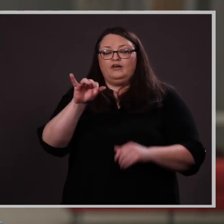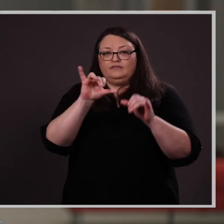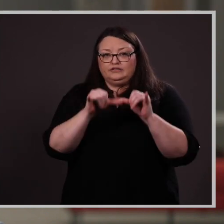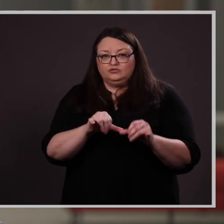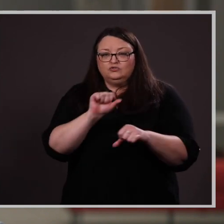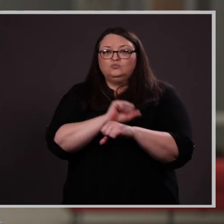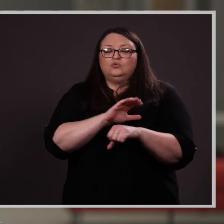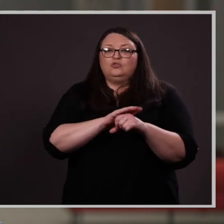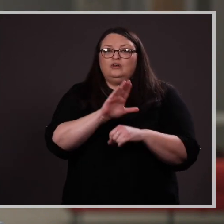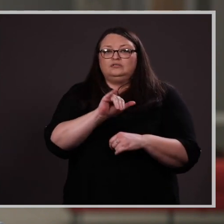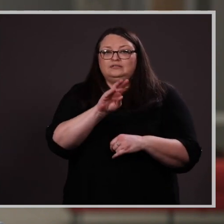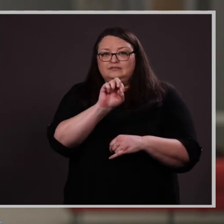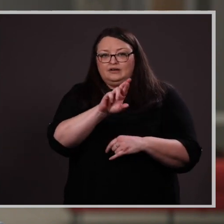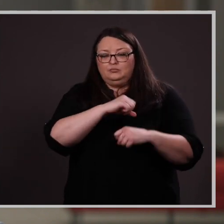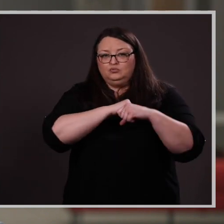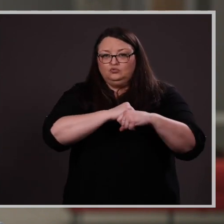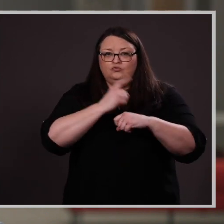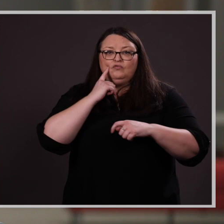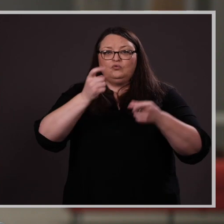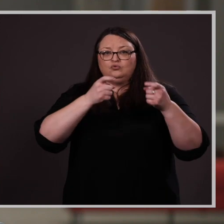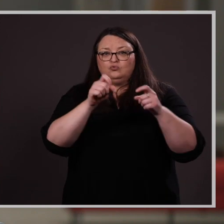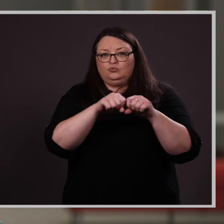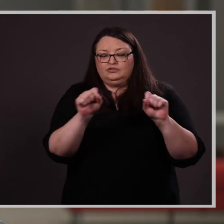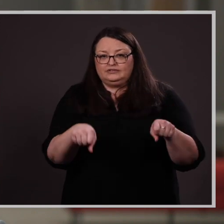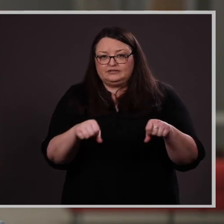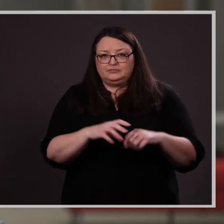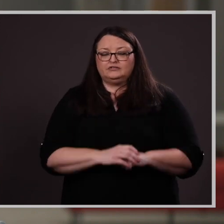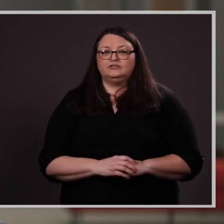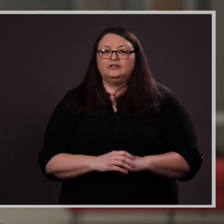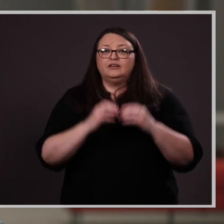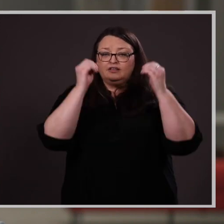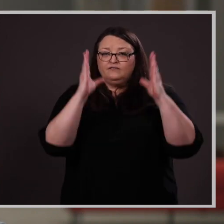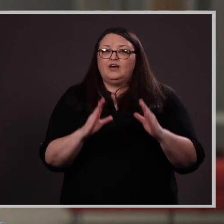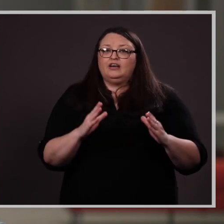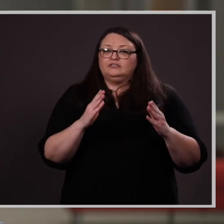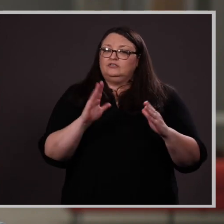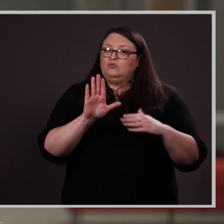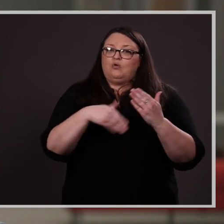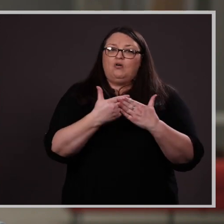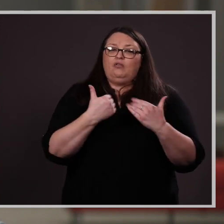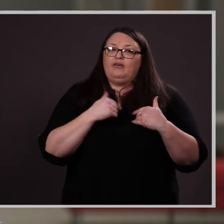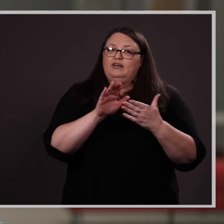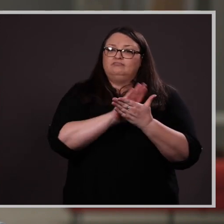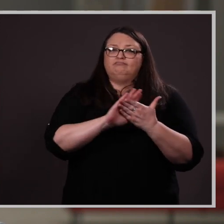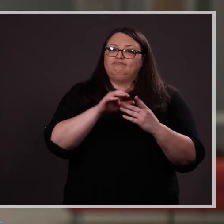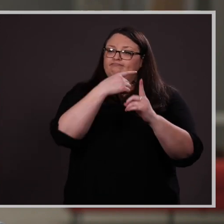on cybersecurity for control systems. The faculty speak very highly of her and wholeheartedly